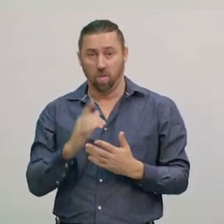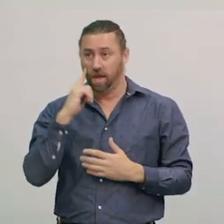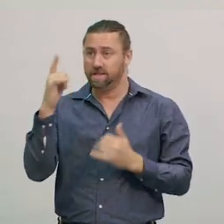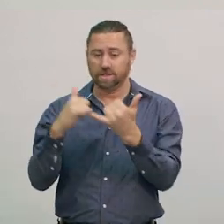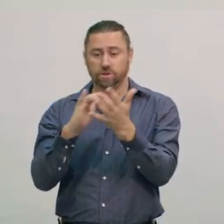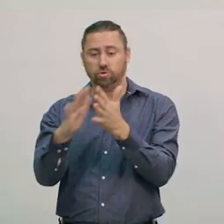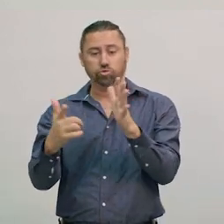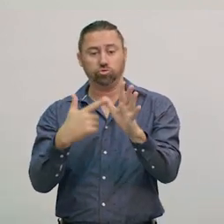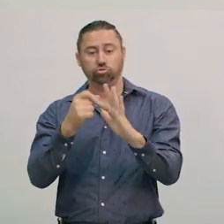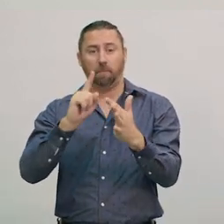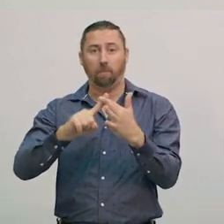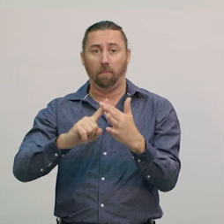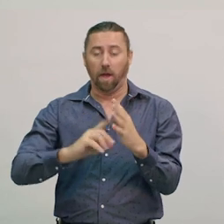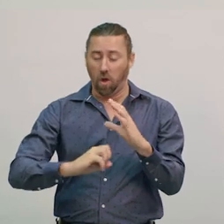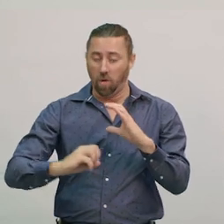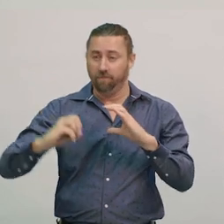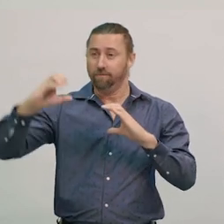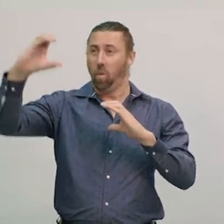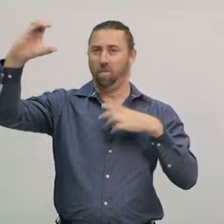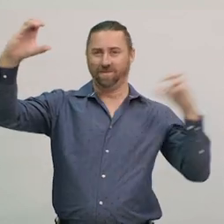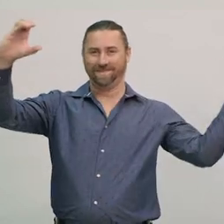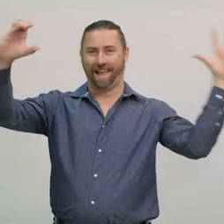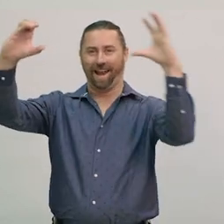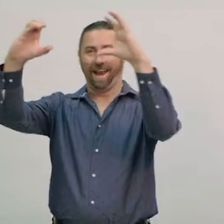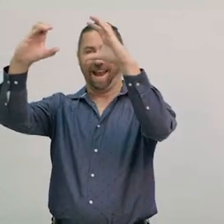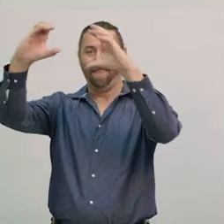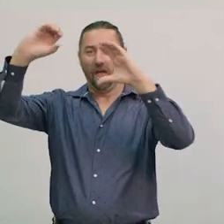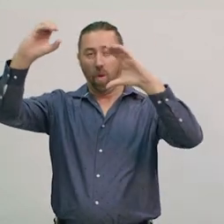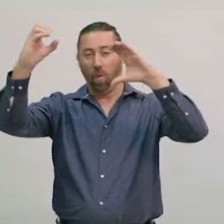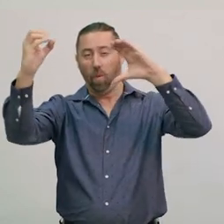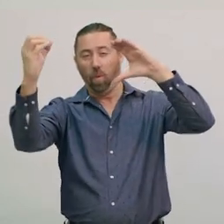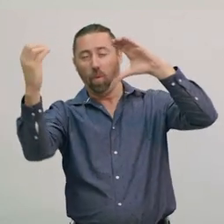appearing to grow to a full moon and back. There are eight phases.